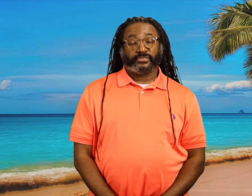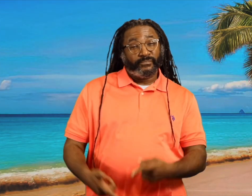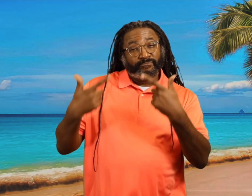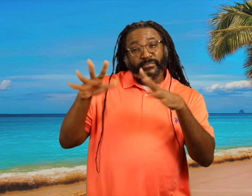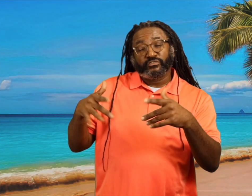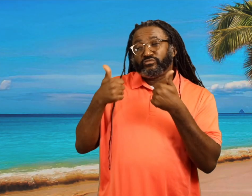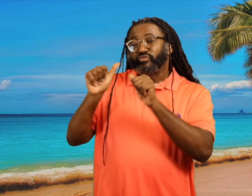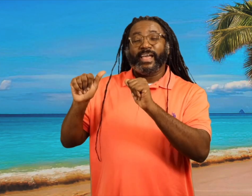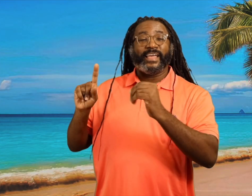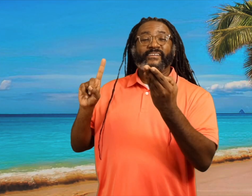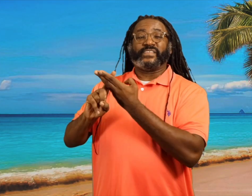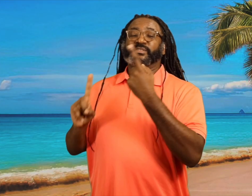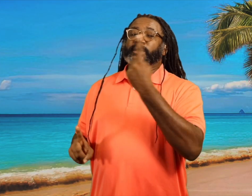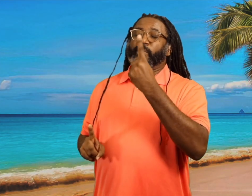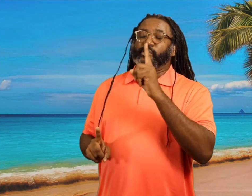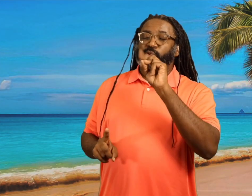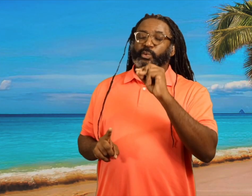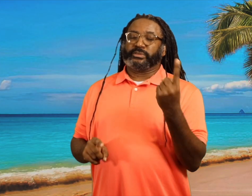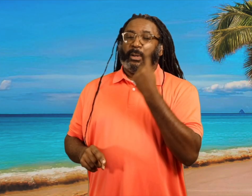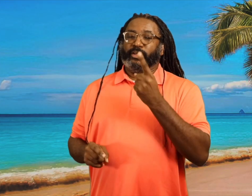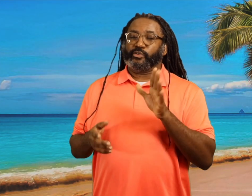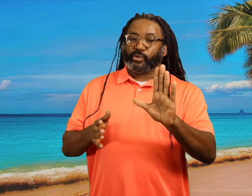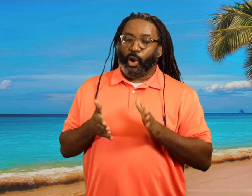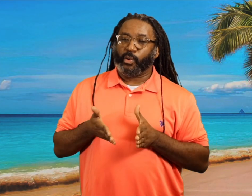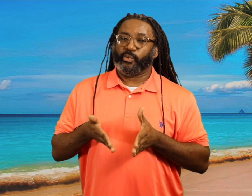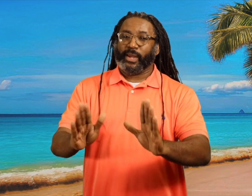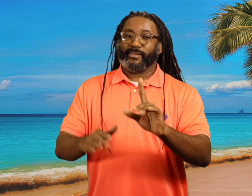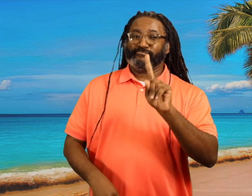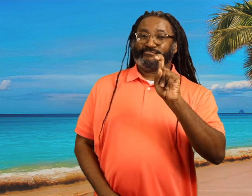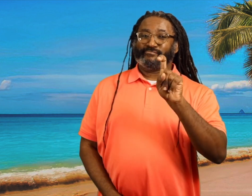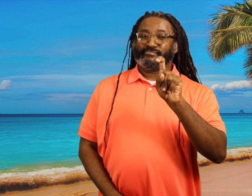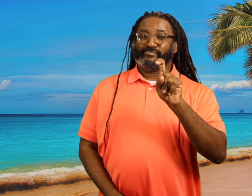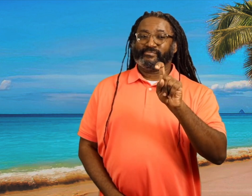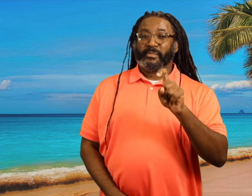Have you ever tried to convince someone to do something your way?